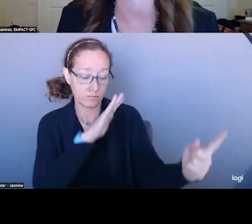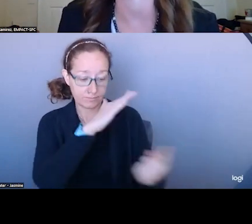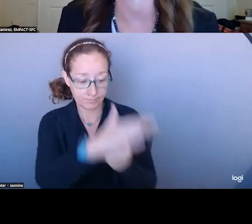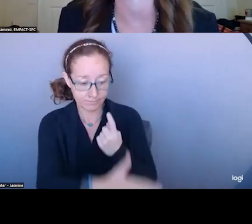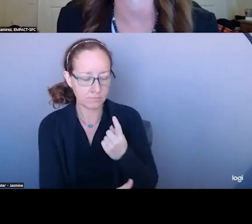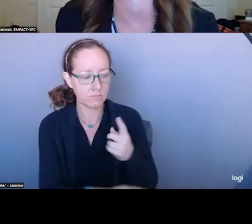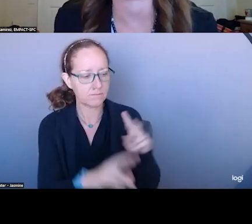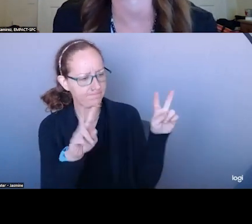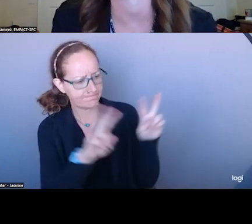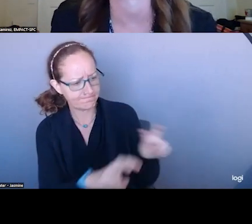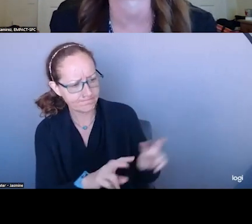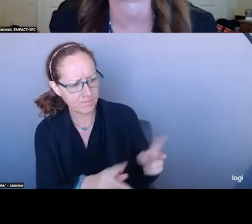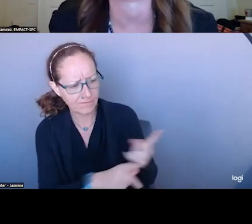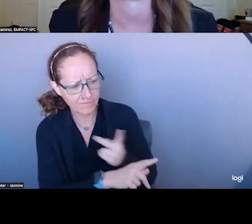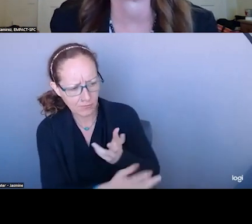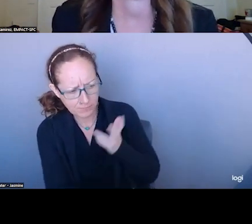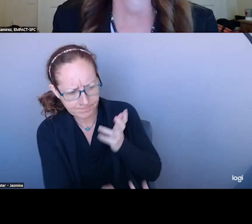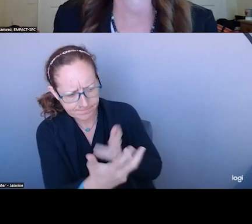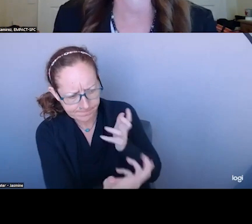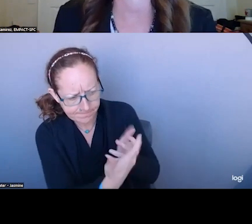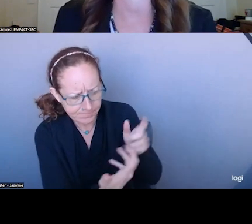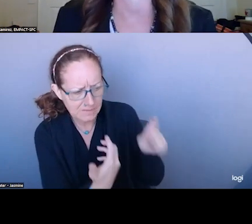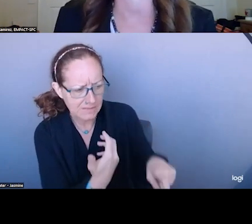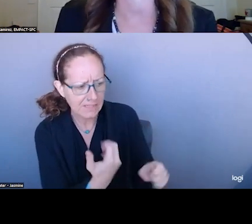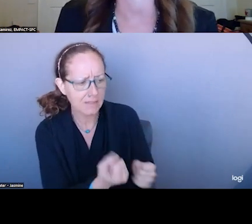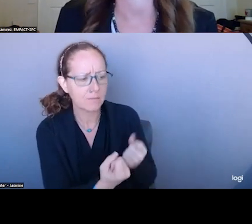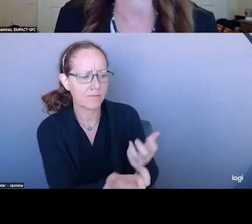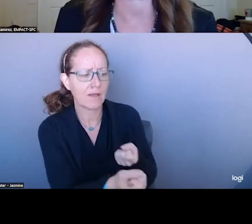MEDICAL STABILITY WHILE THEY ARE THERE. AND THEN BE ABLE TO